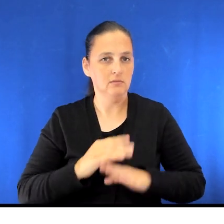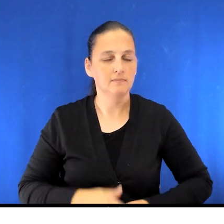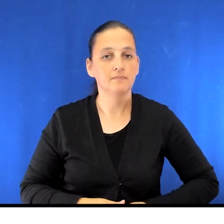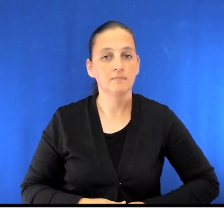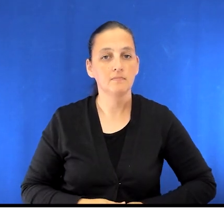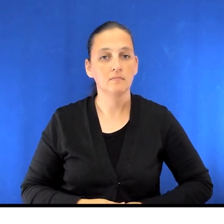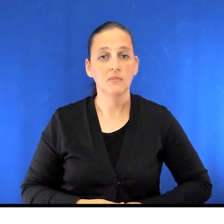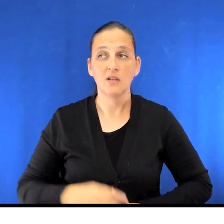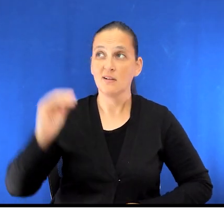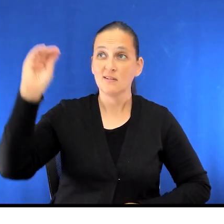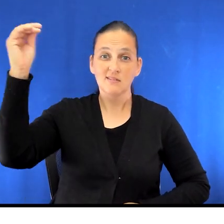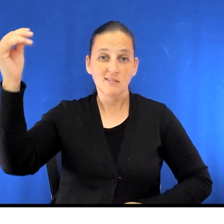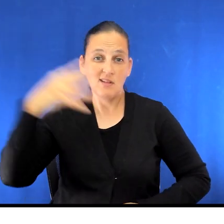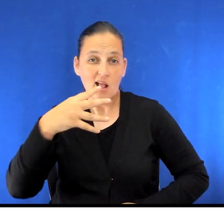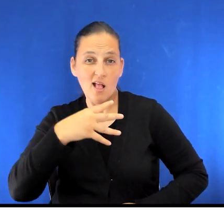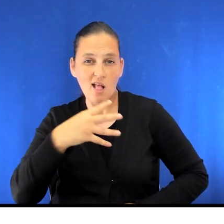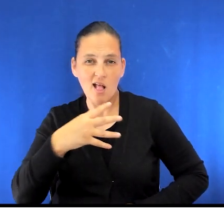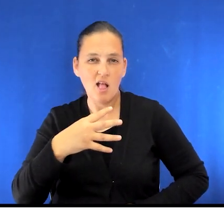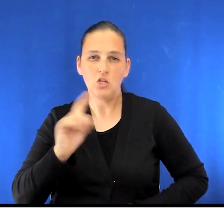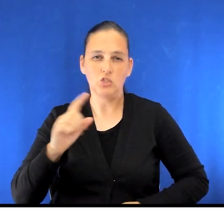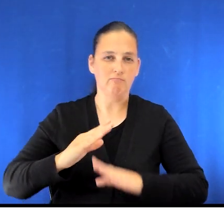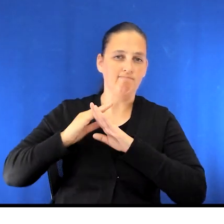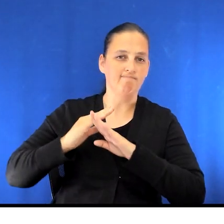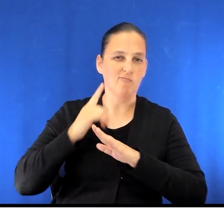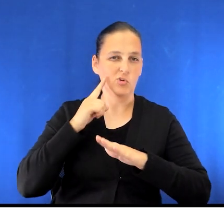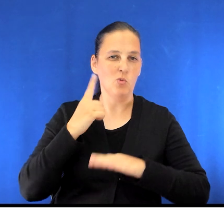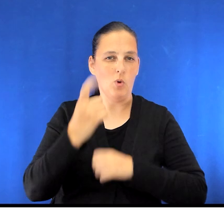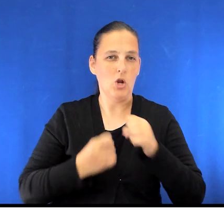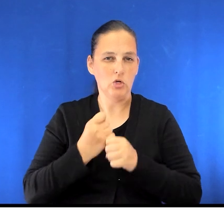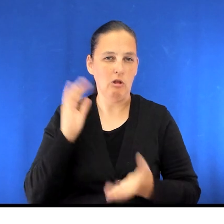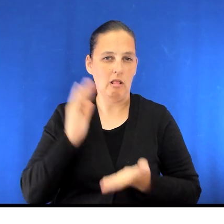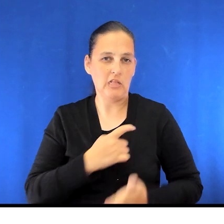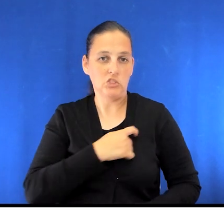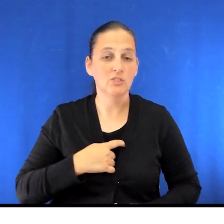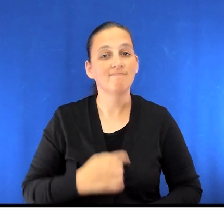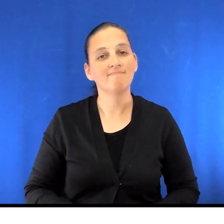out of the sun for the first year to minimize scarring. Thank you for watching. We hope this is giving you